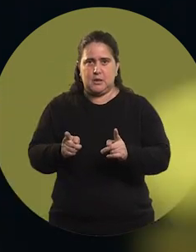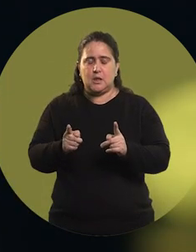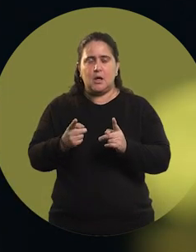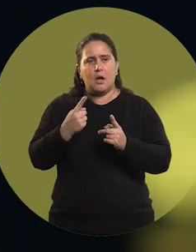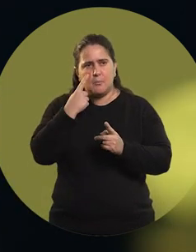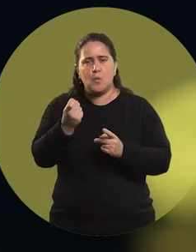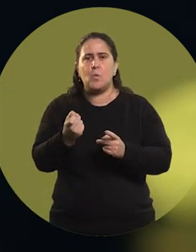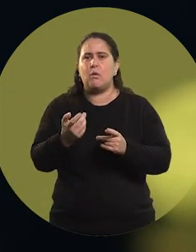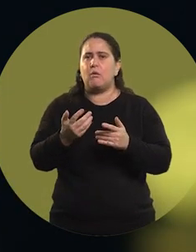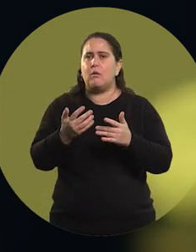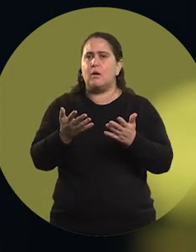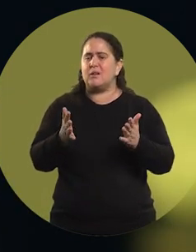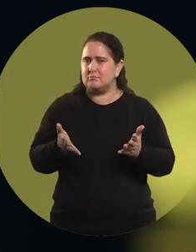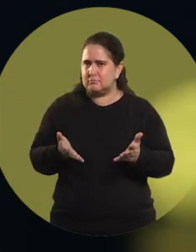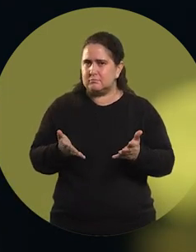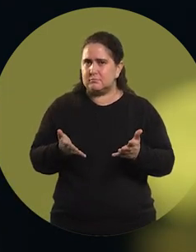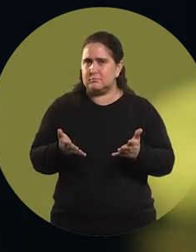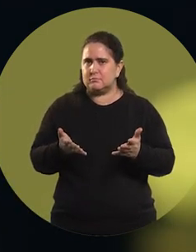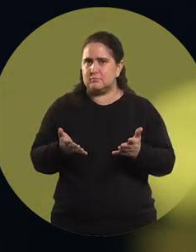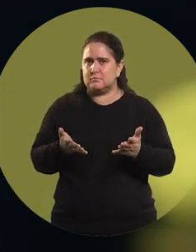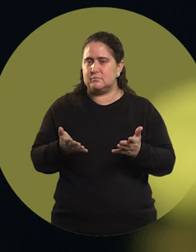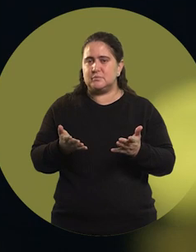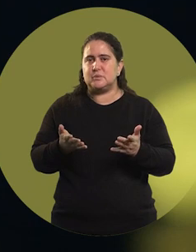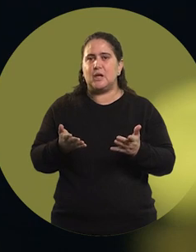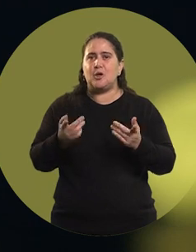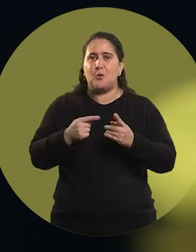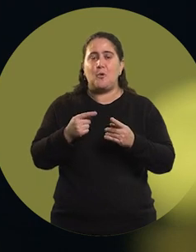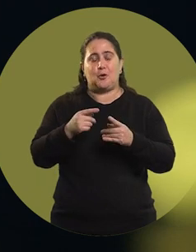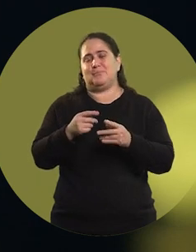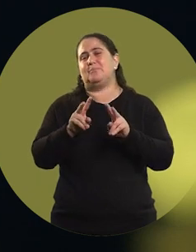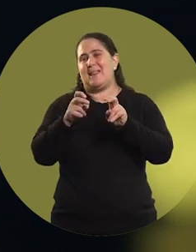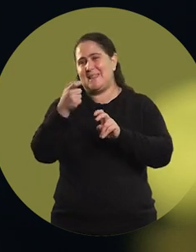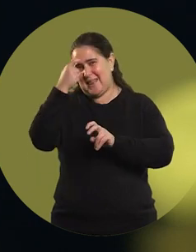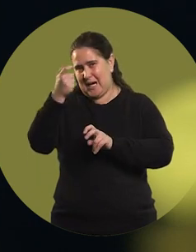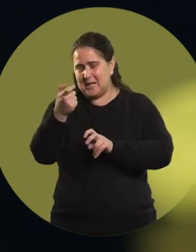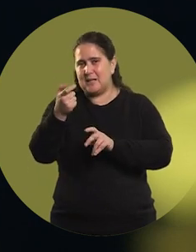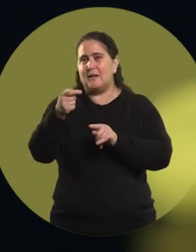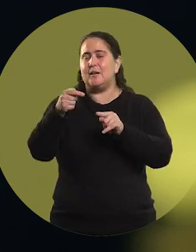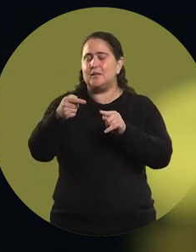And I discovered something. On the technical side,